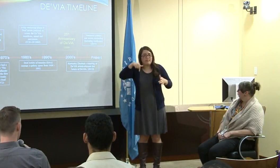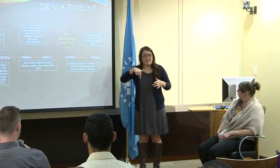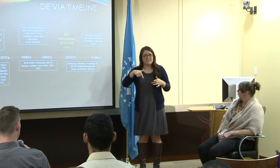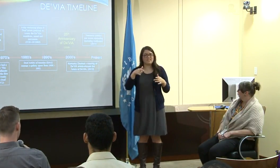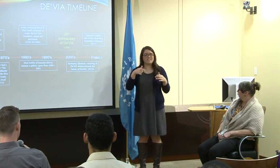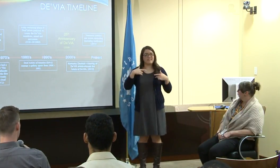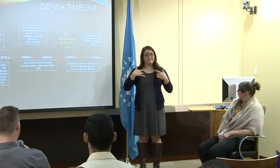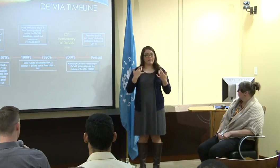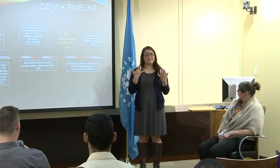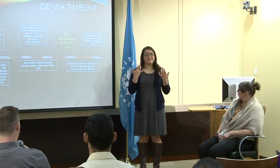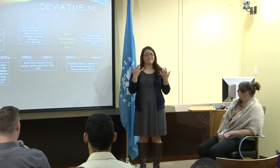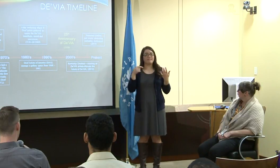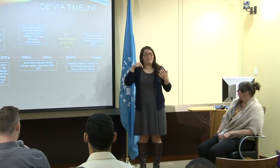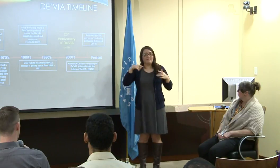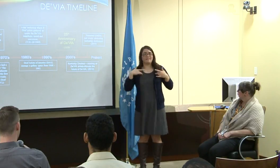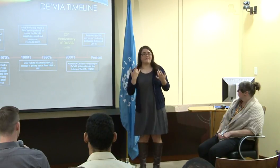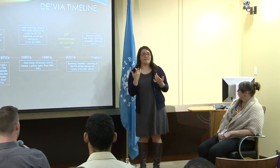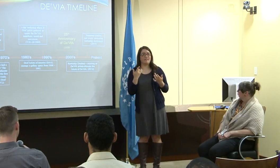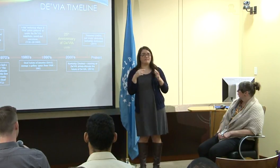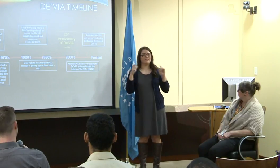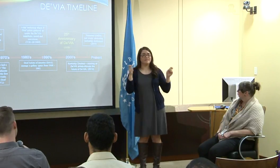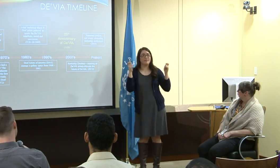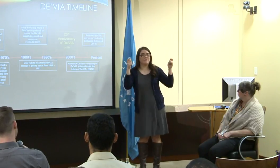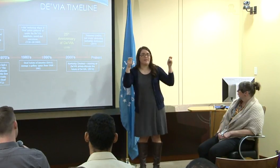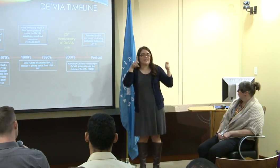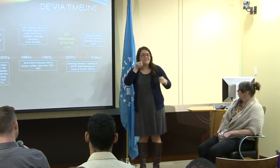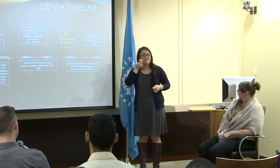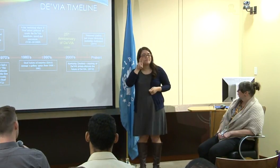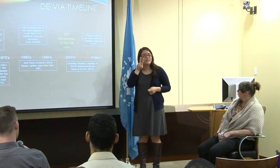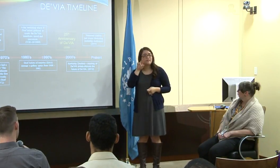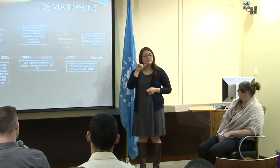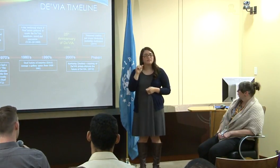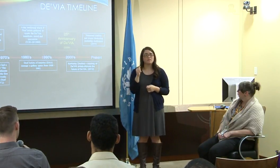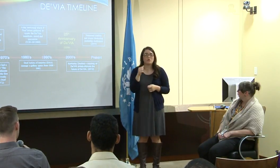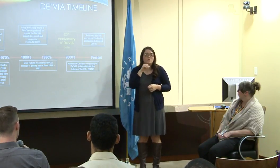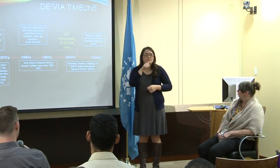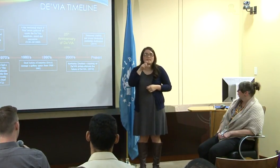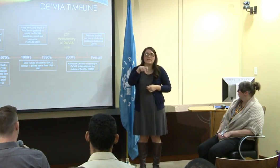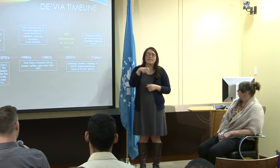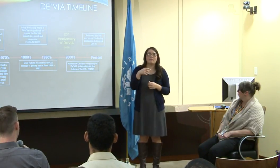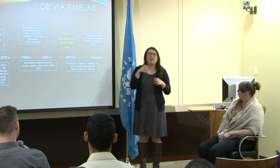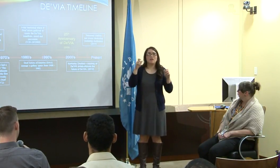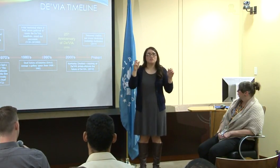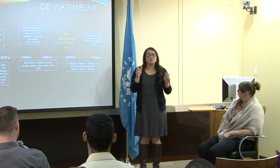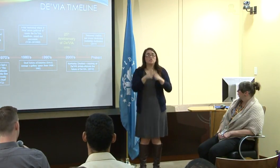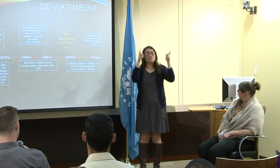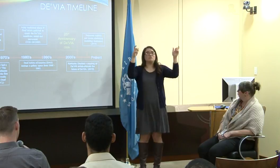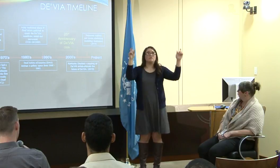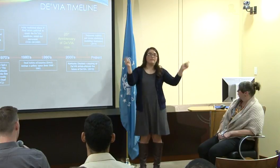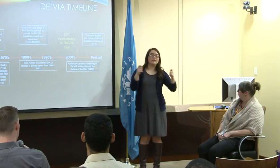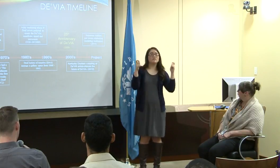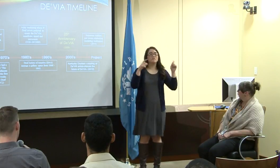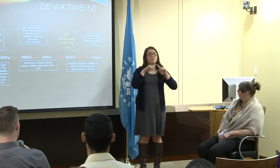There was one example at this event is when they highlighted De'VIA,